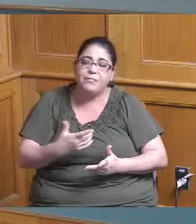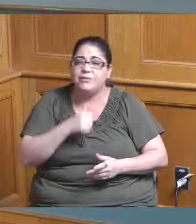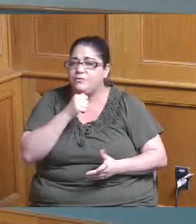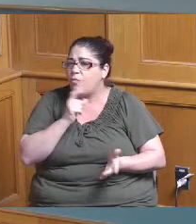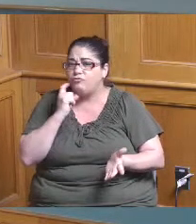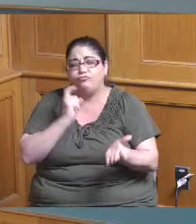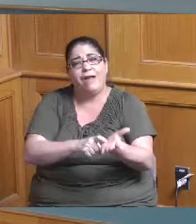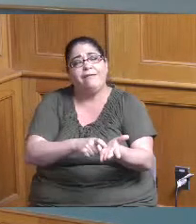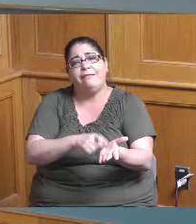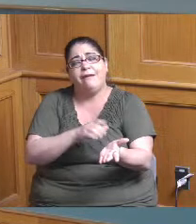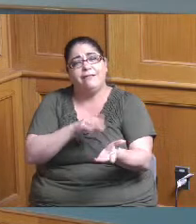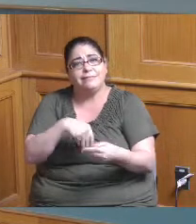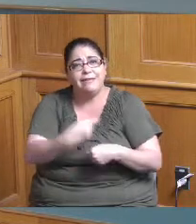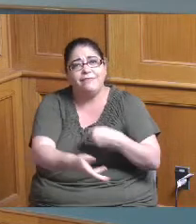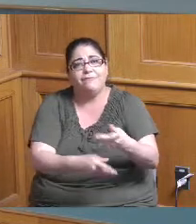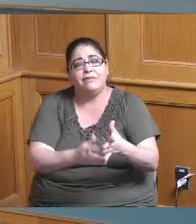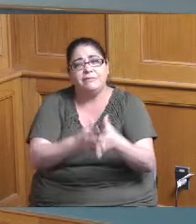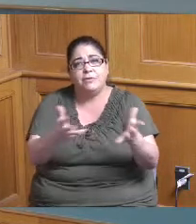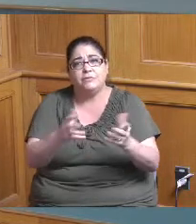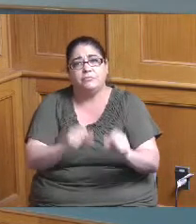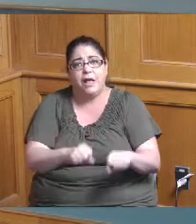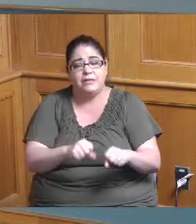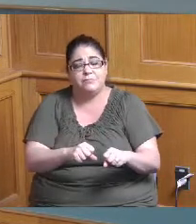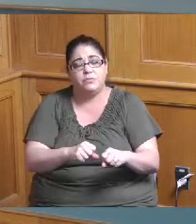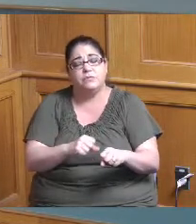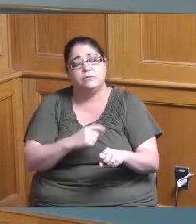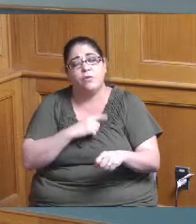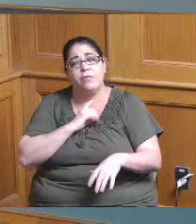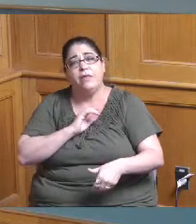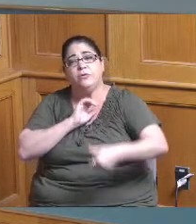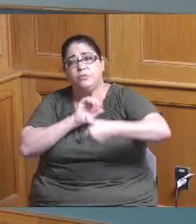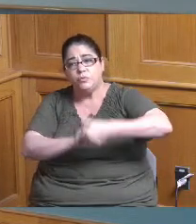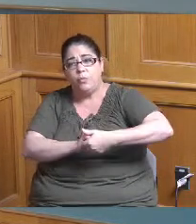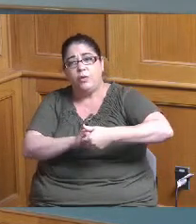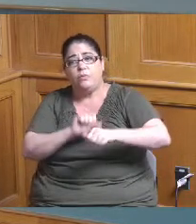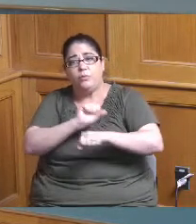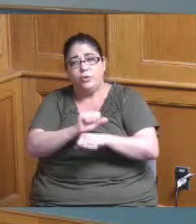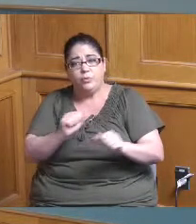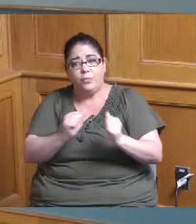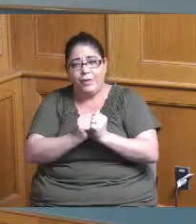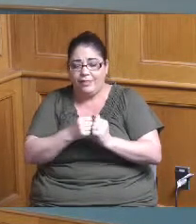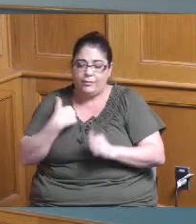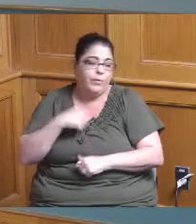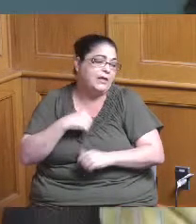they should be so it was a a joint partnership collaboration like we do everything so to come